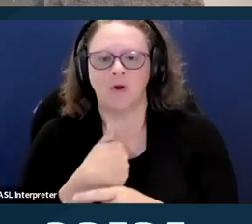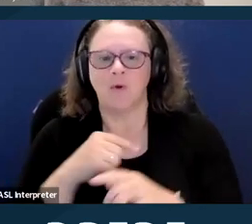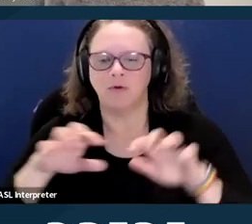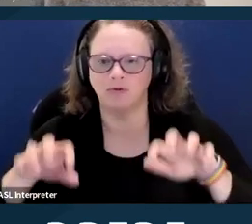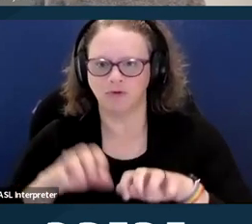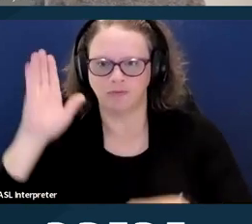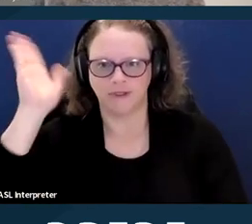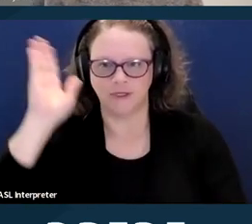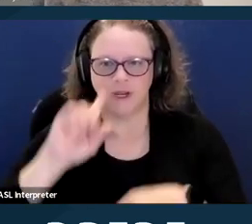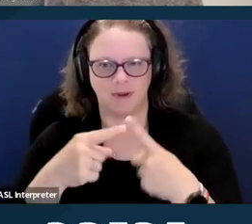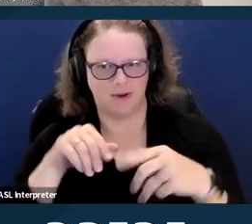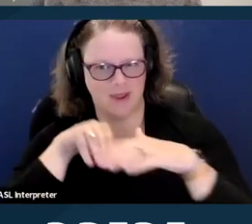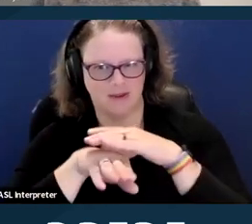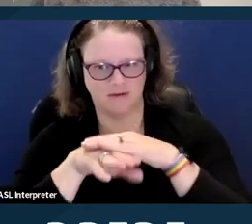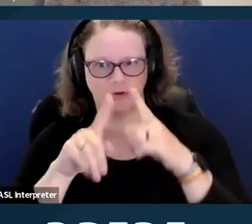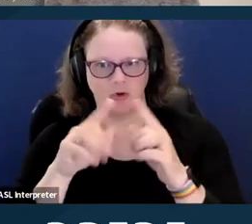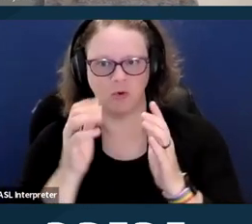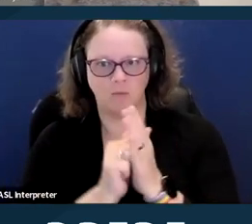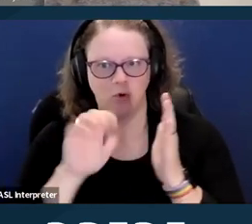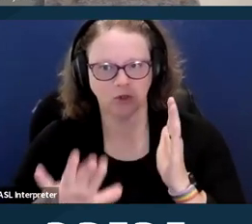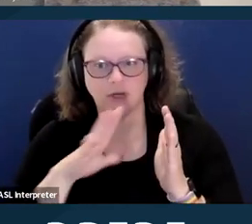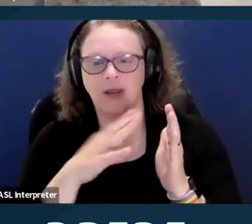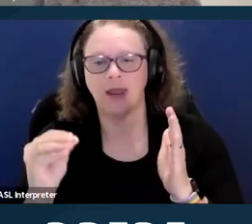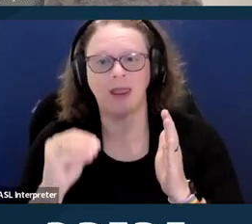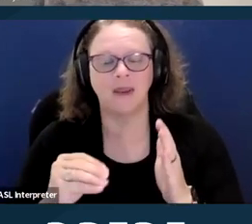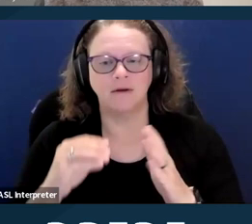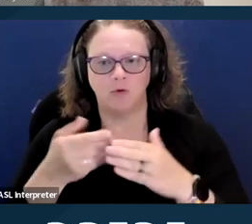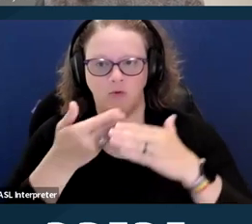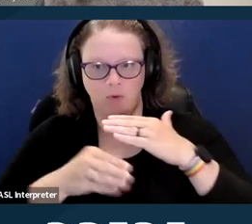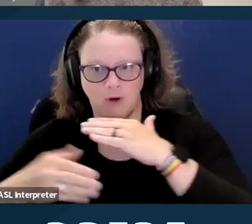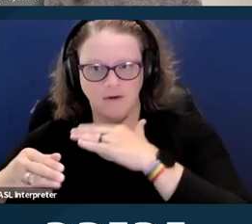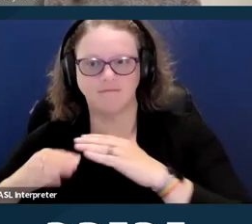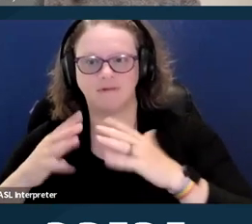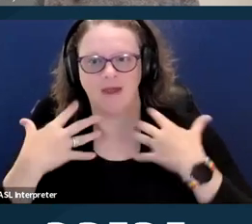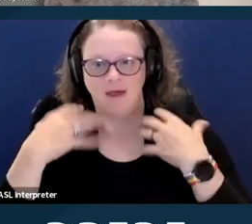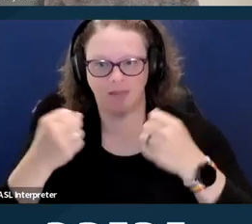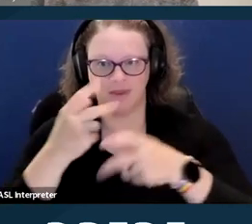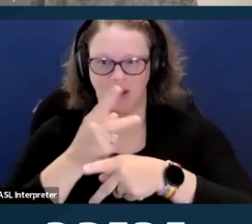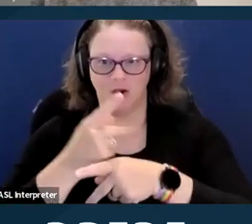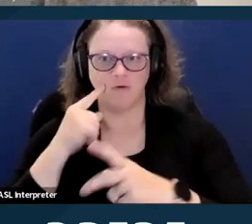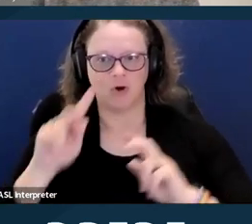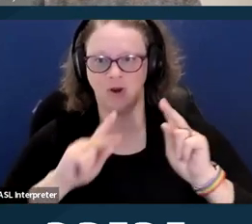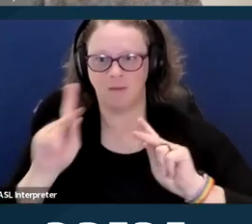on "Access to Abortion and Reproductive Health Care for People with Disabilities in a Post-Dobbs World."